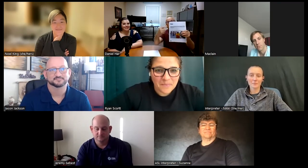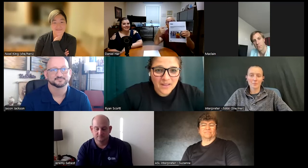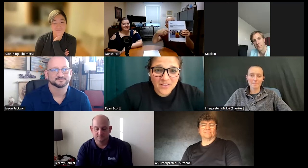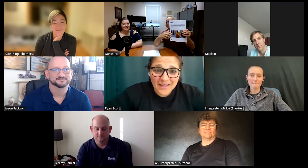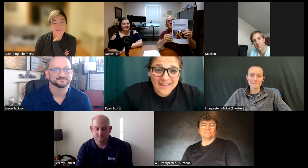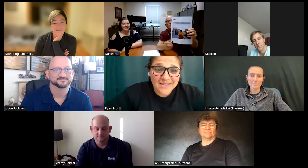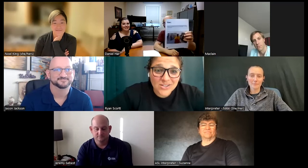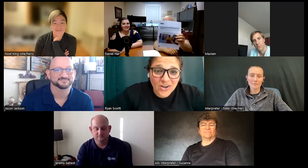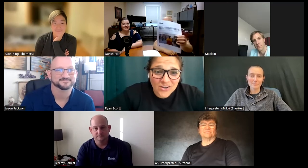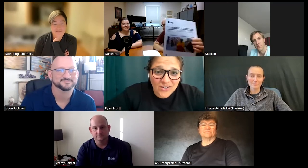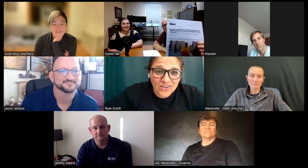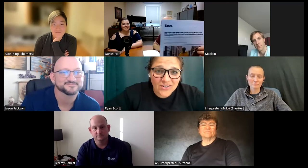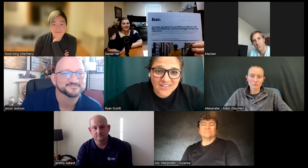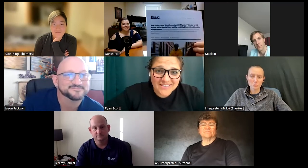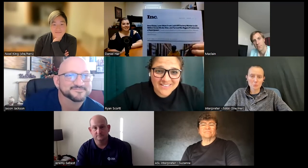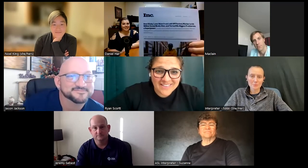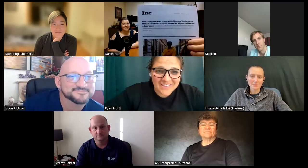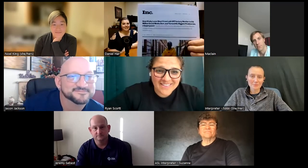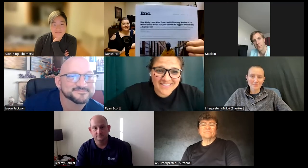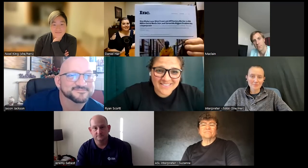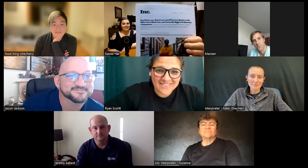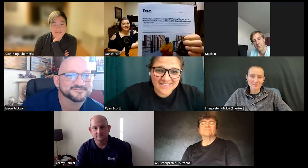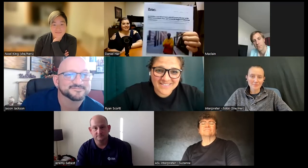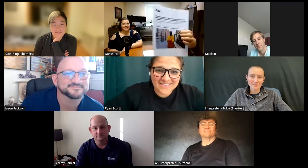look at he has an article